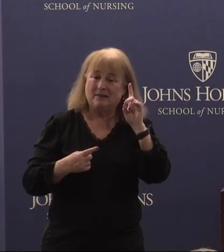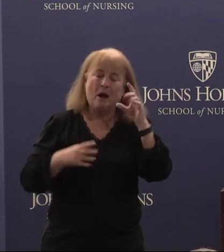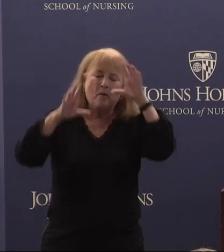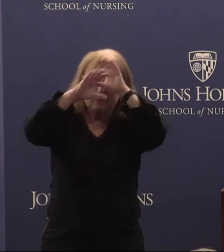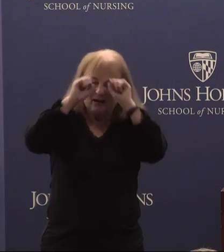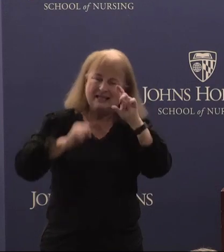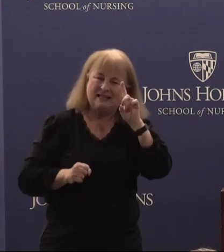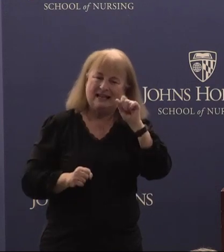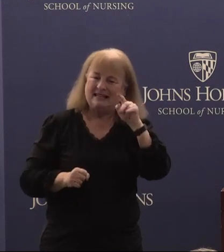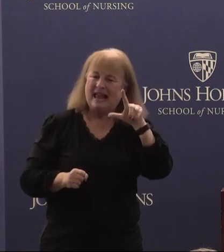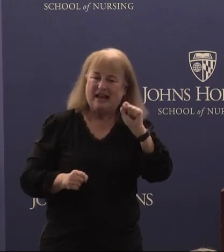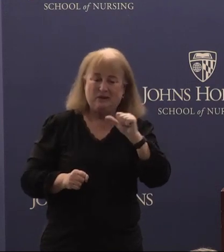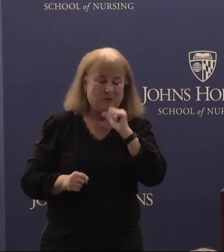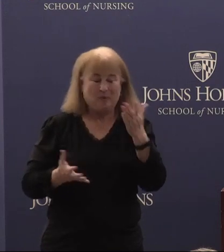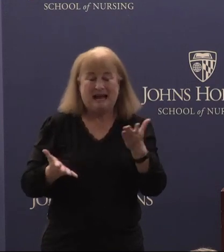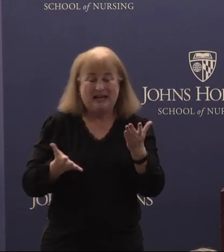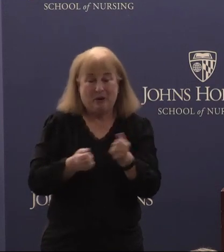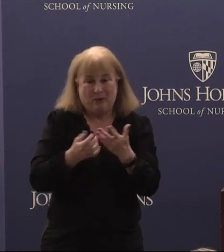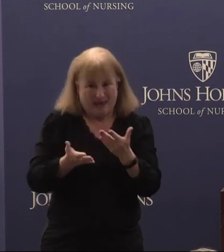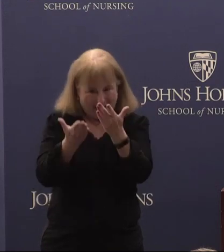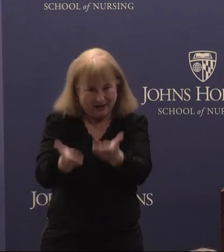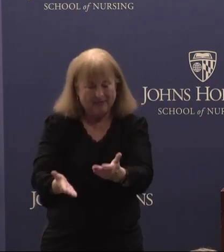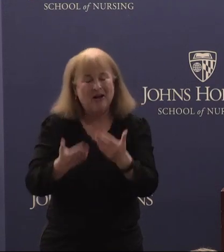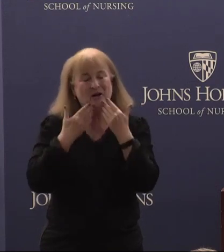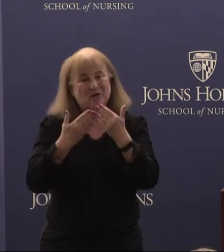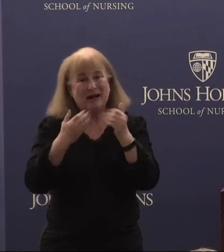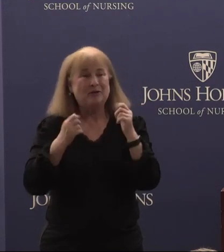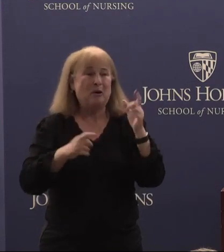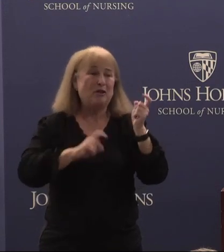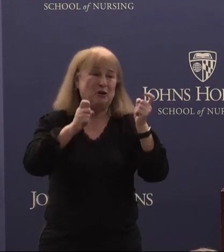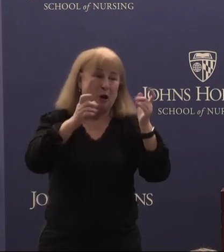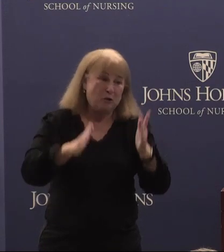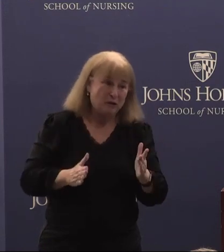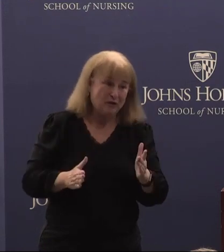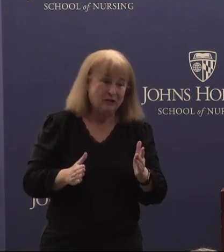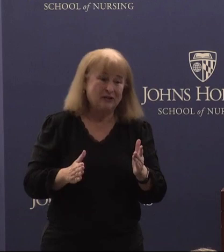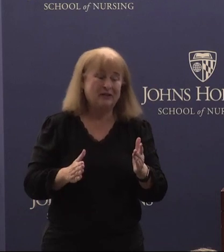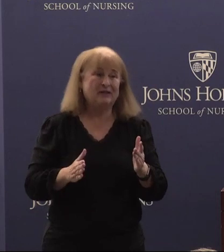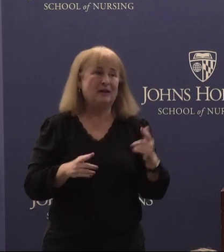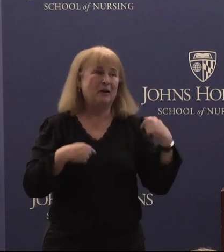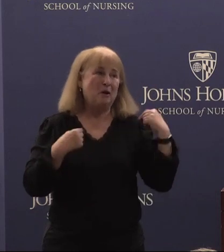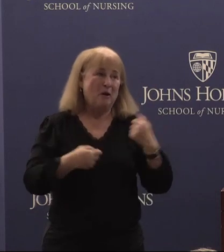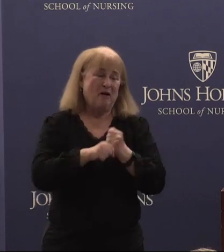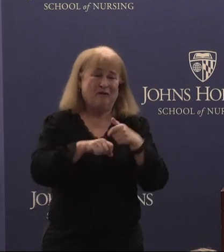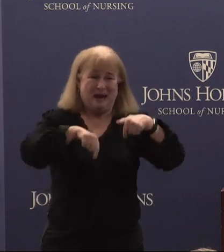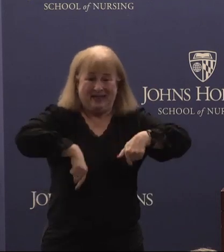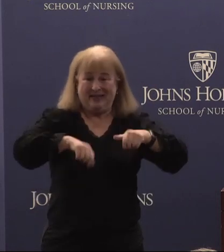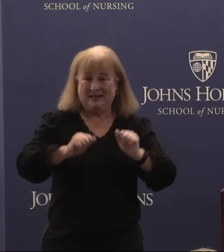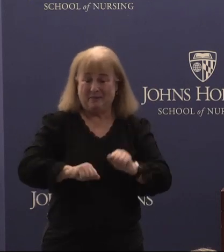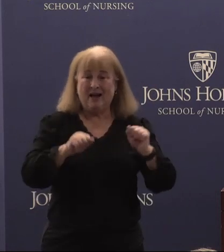whom we would not be here. Much gratitude to all the donors that have made this possible